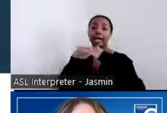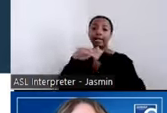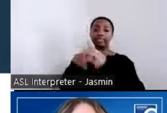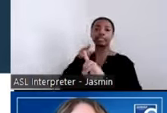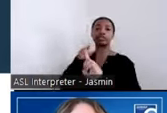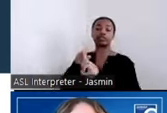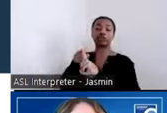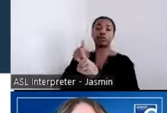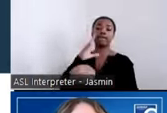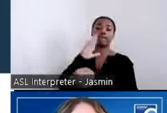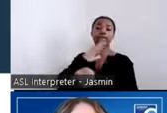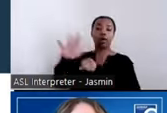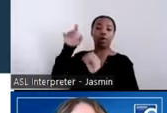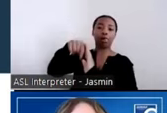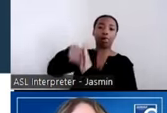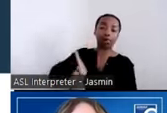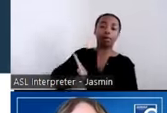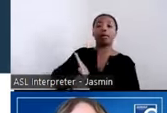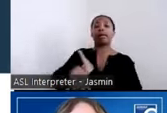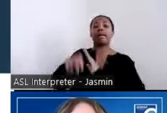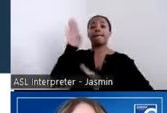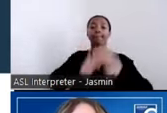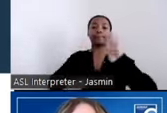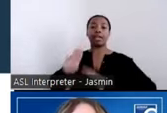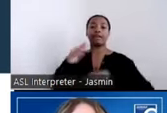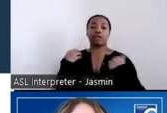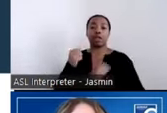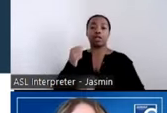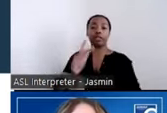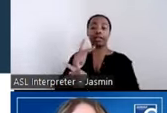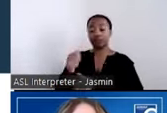assisting individuals not only in navigating and coordinating their behavioral health